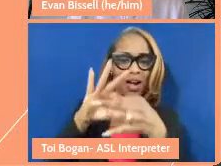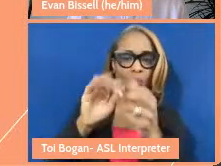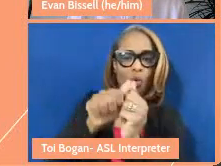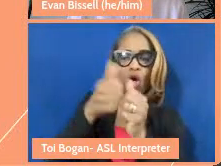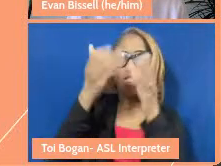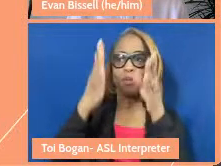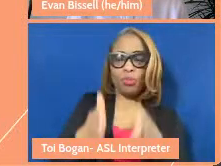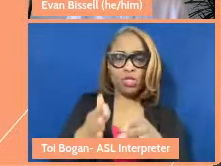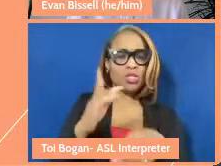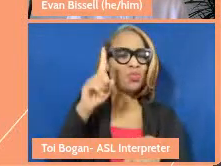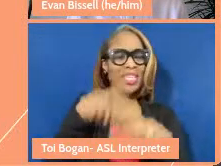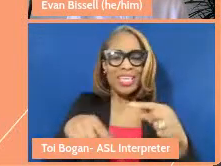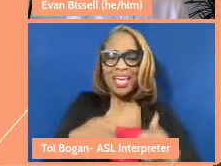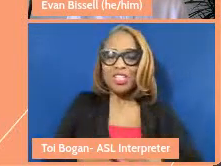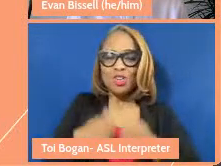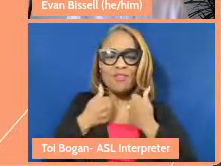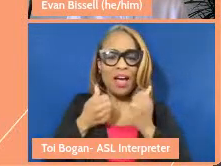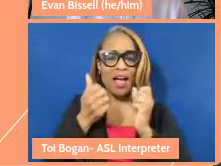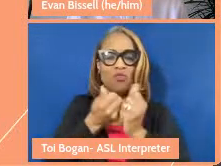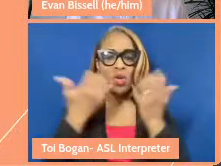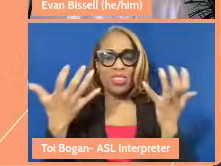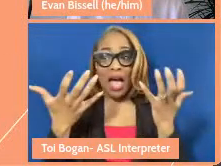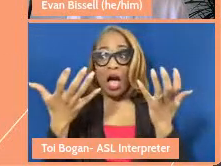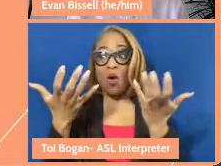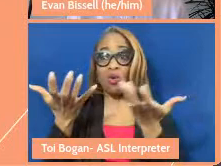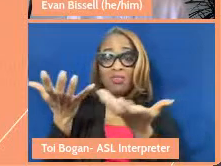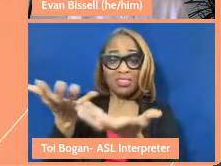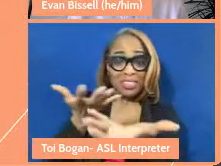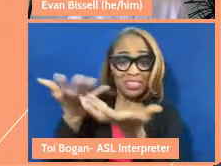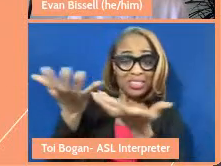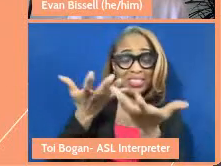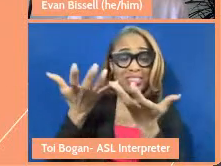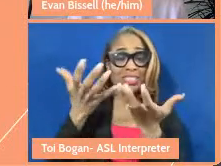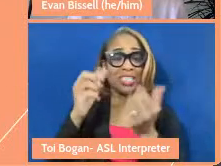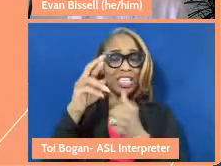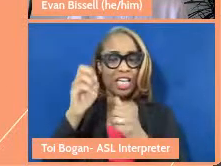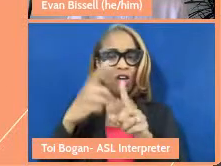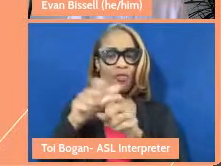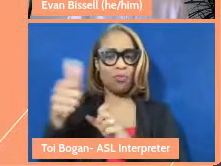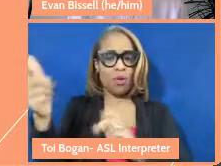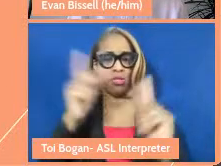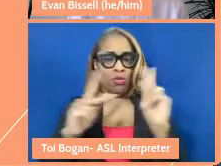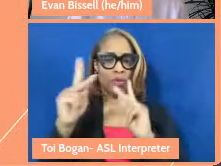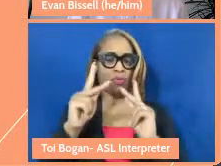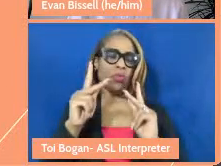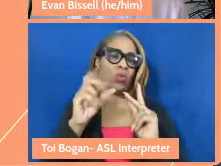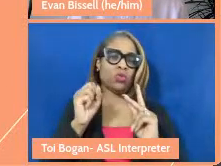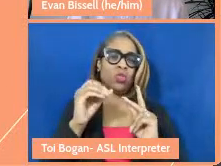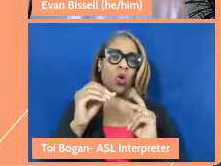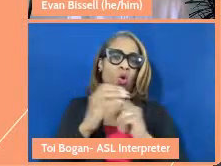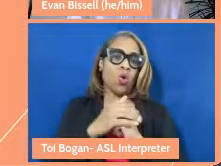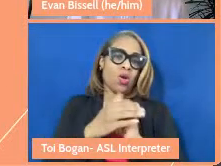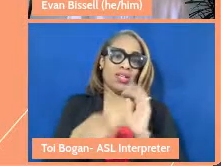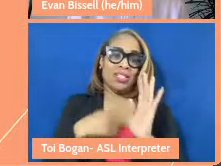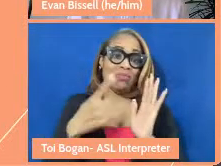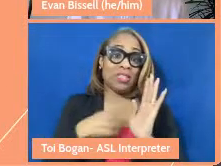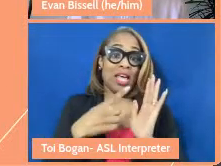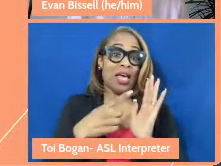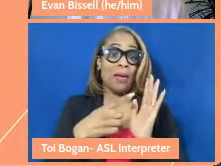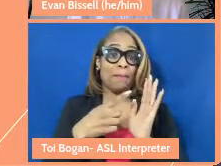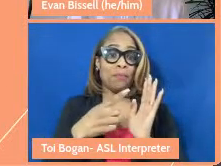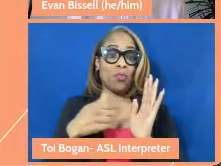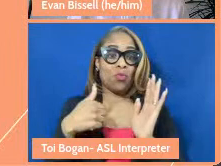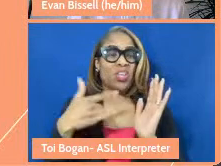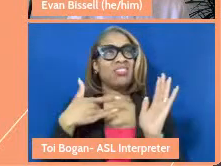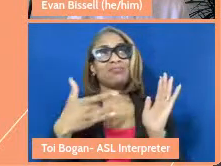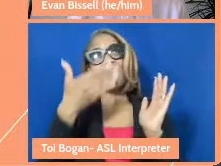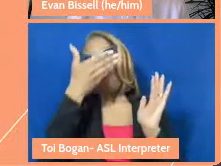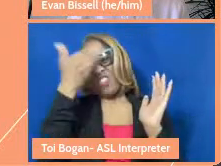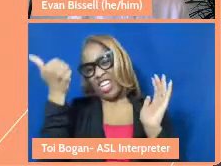survive without care from others. Sometimes we get this in our individualistic society,